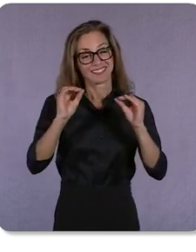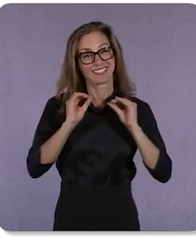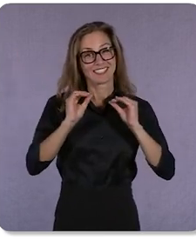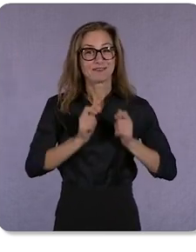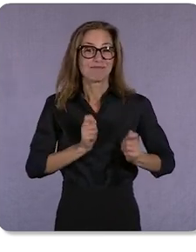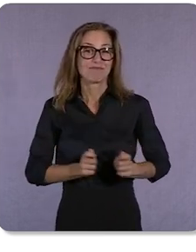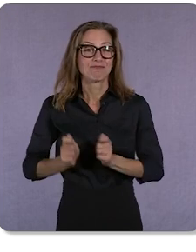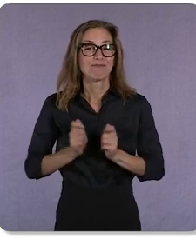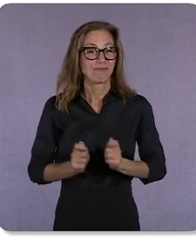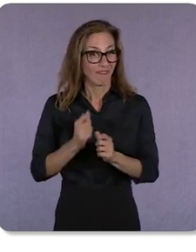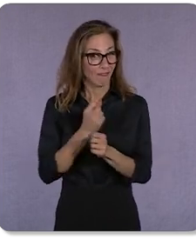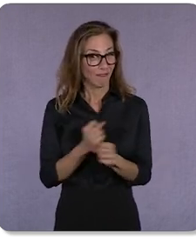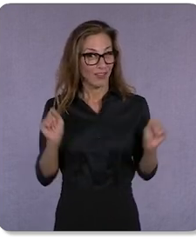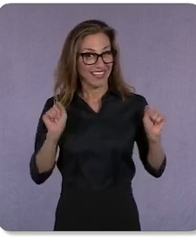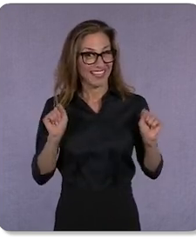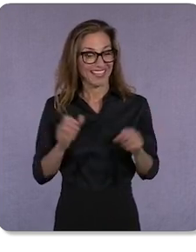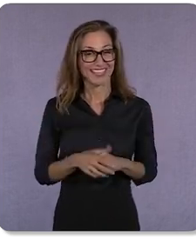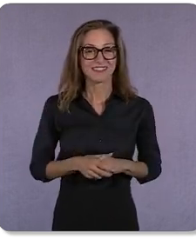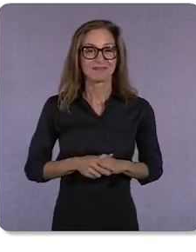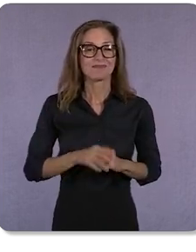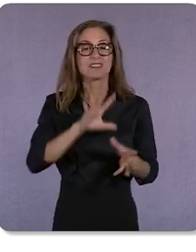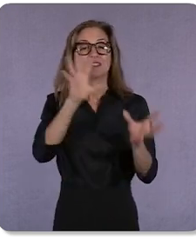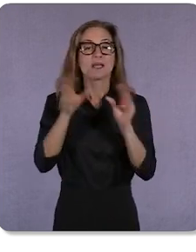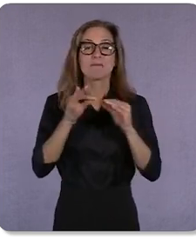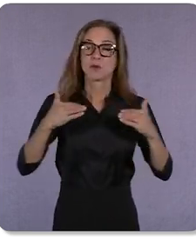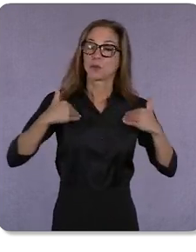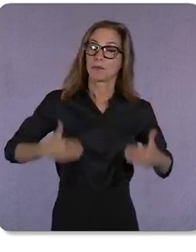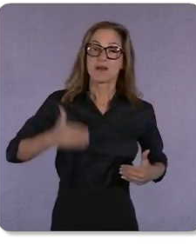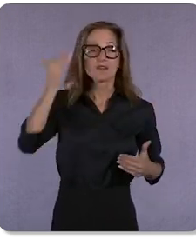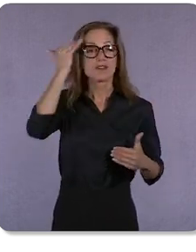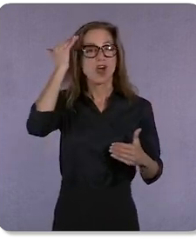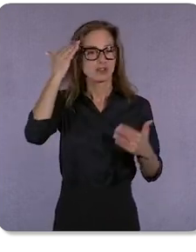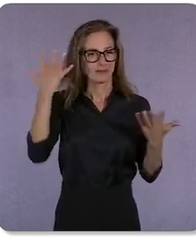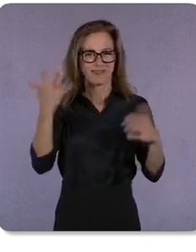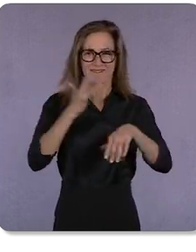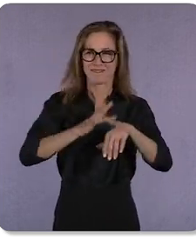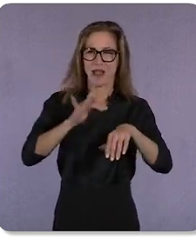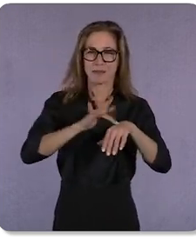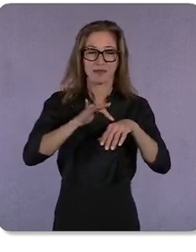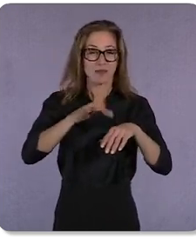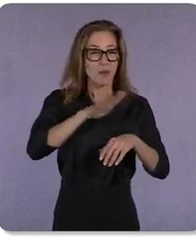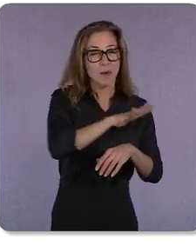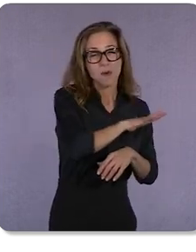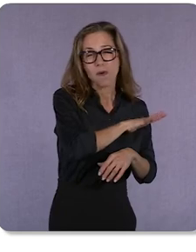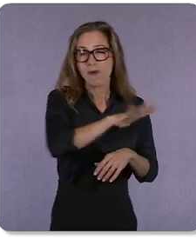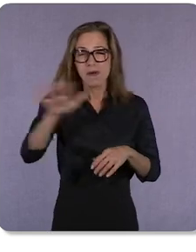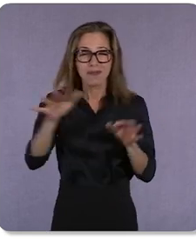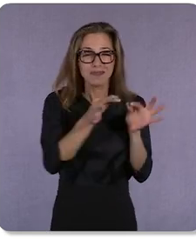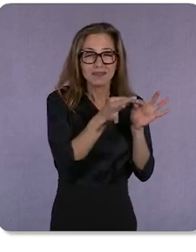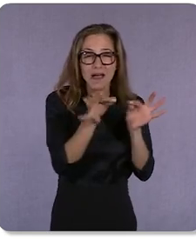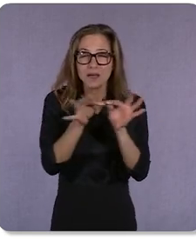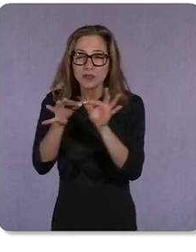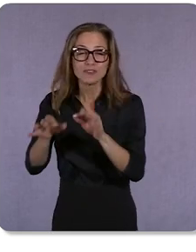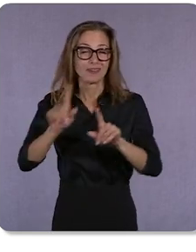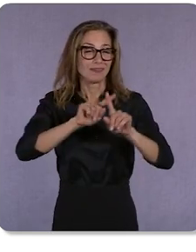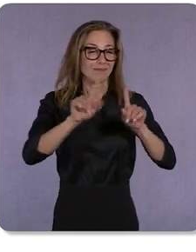The sum of all human knowledge is available – in every language and on a wide variety of devices.